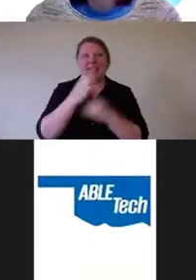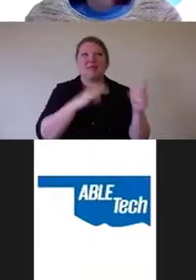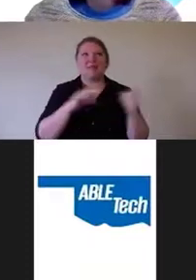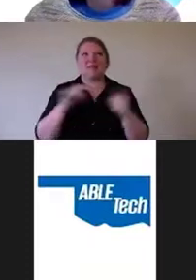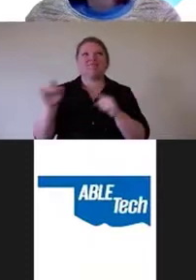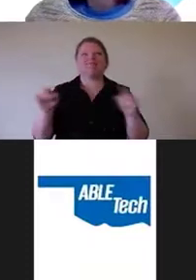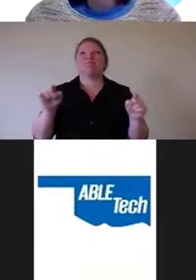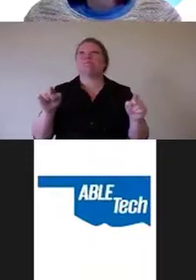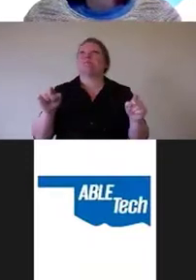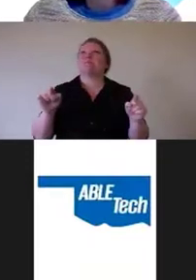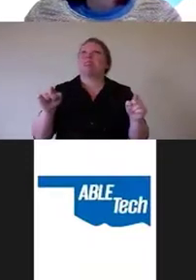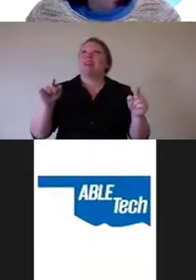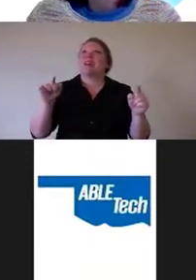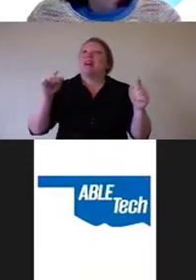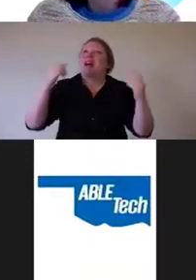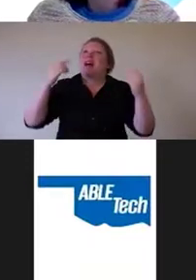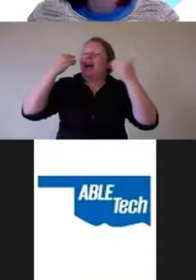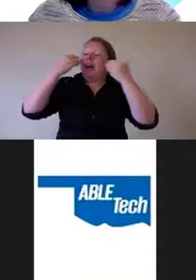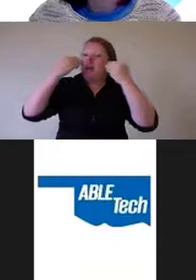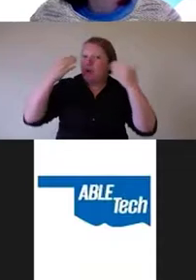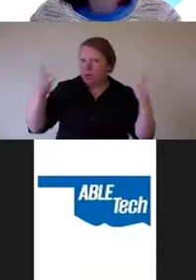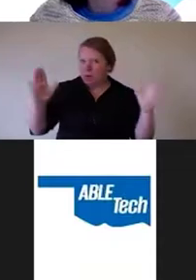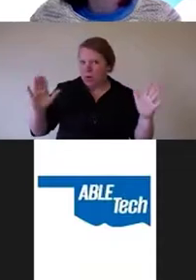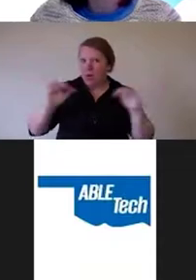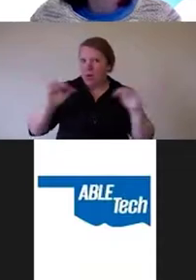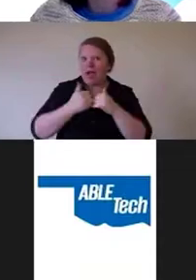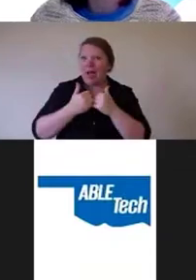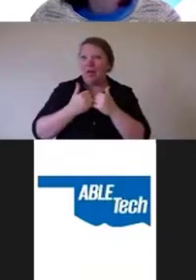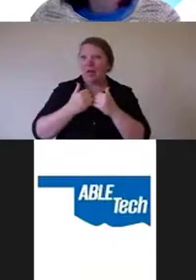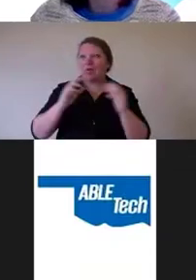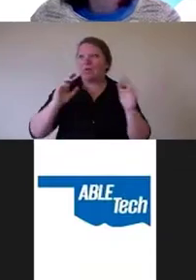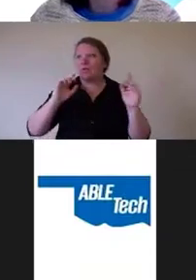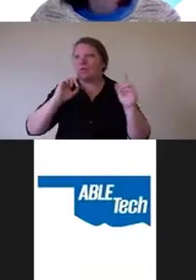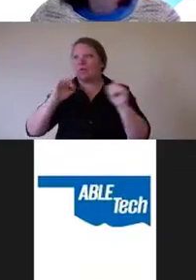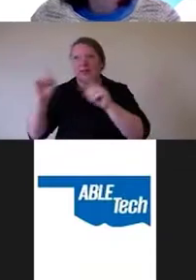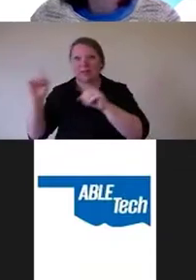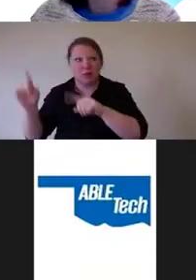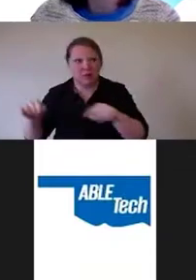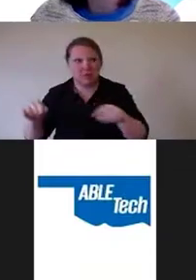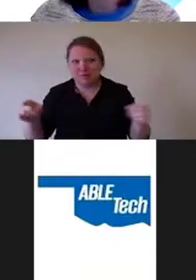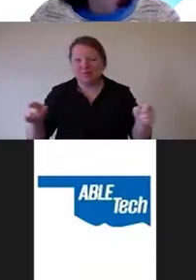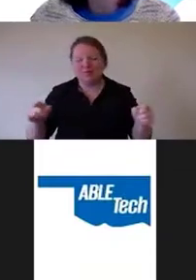I mean, I don't know which way they're gonna go. Courts can always do things that you don't expect.